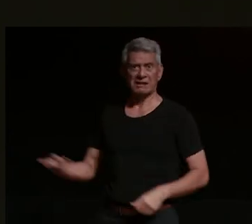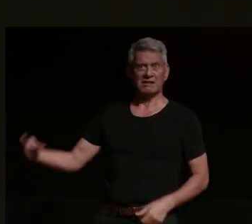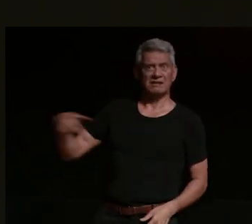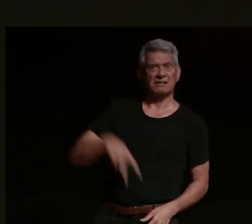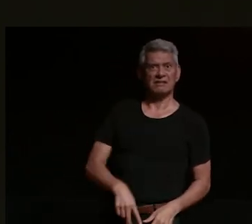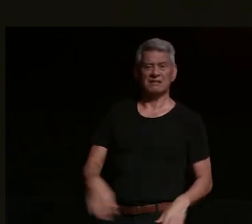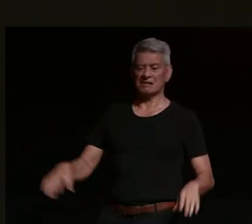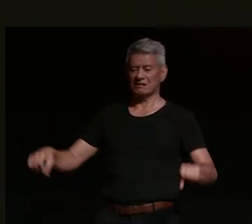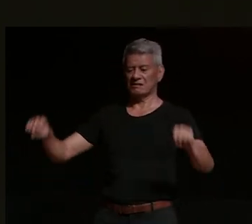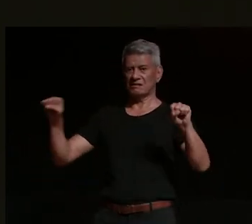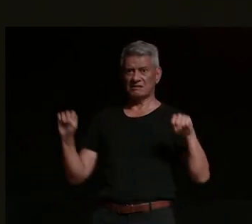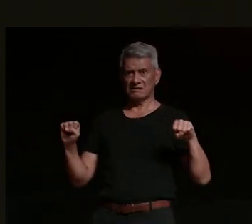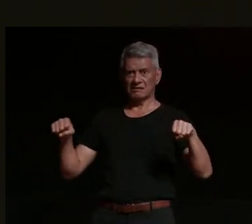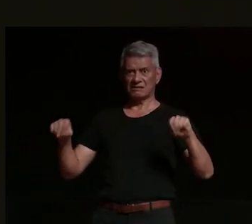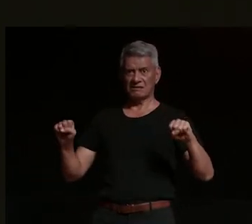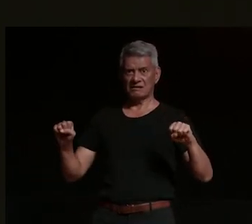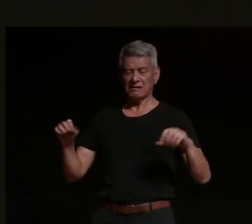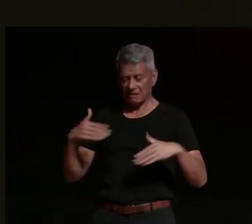actually when i went to the doctor later that day he said electrical tape's really good because it